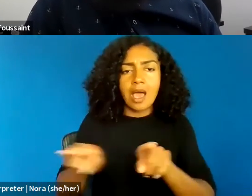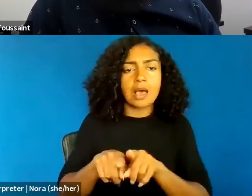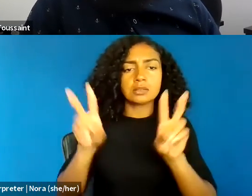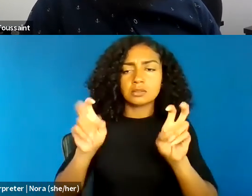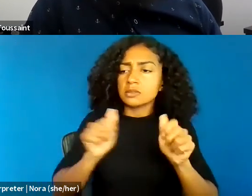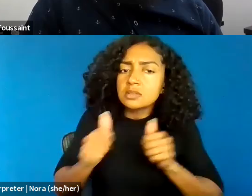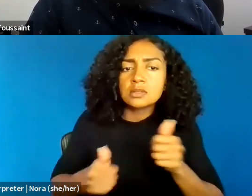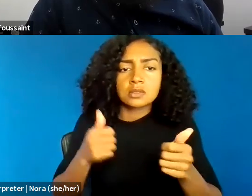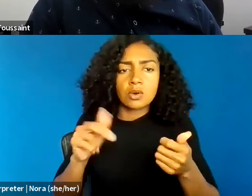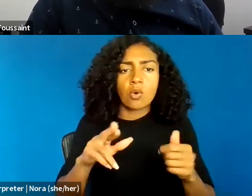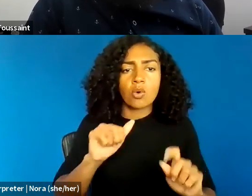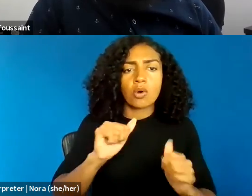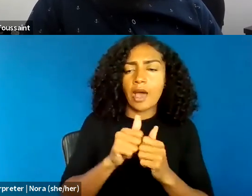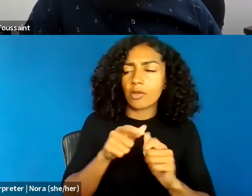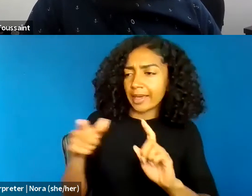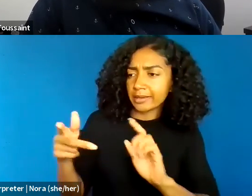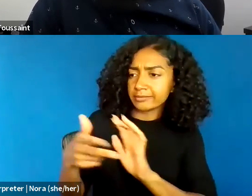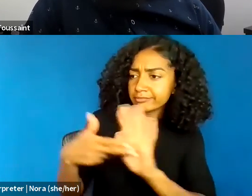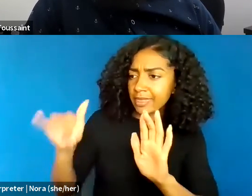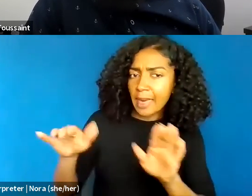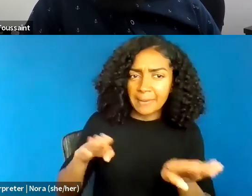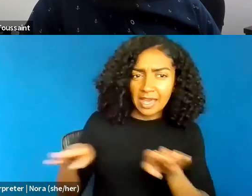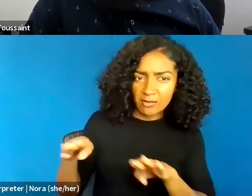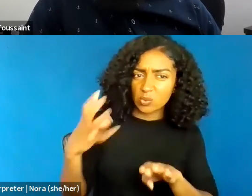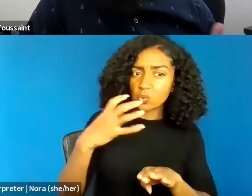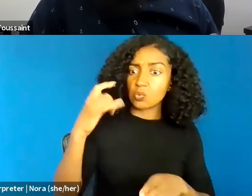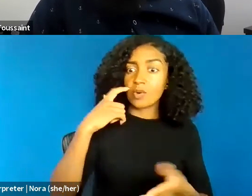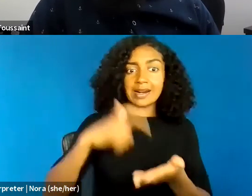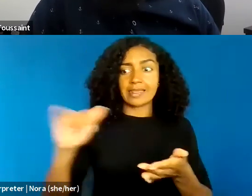but I think it's also important on the flip side, right?